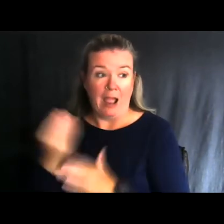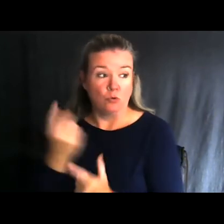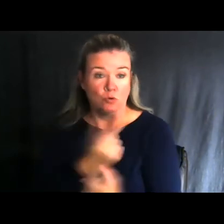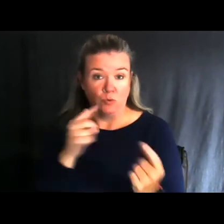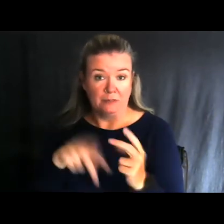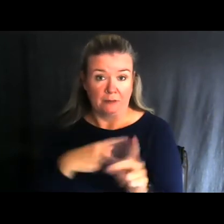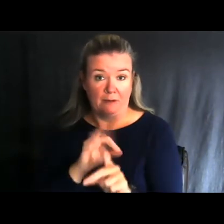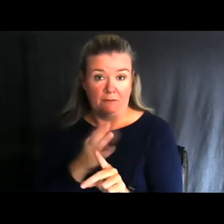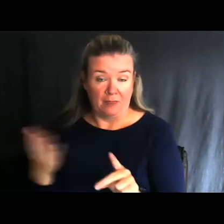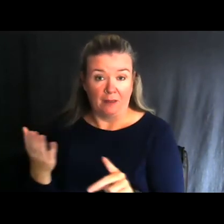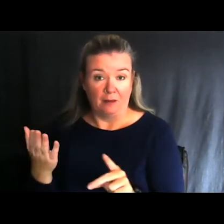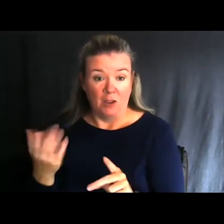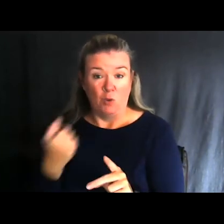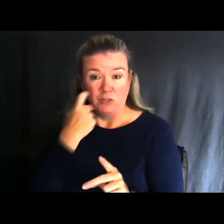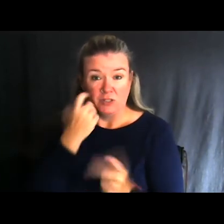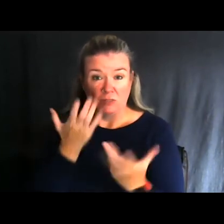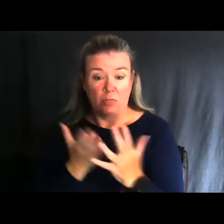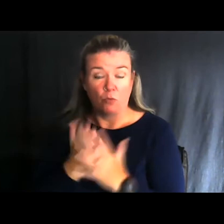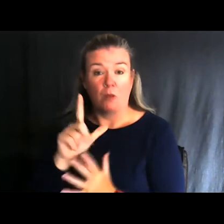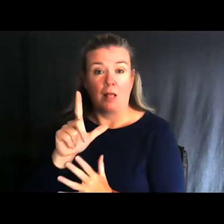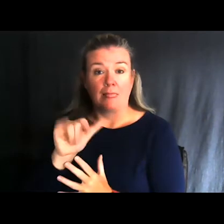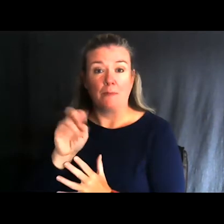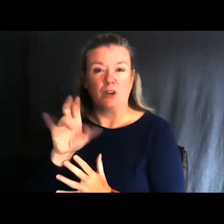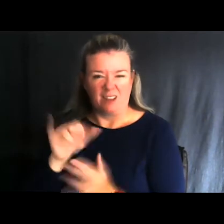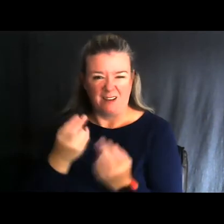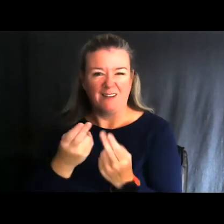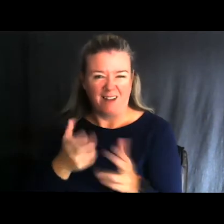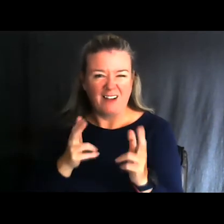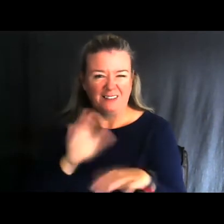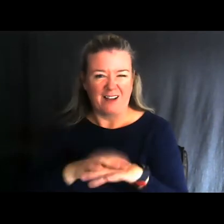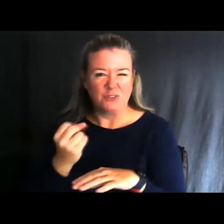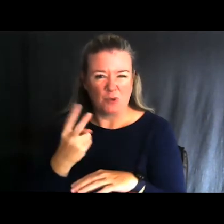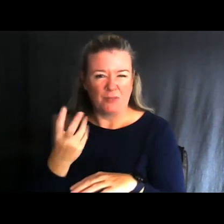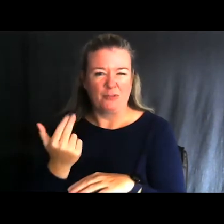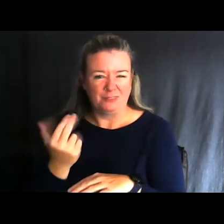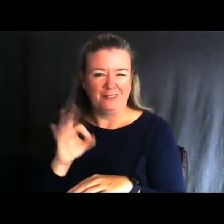We just went through the Liberty Hunt here on the 12th and 13th of September.